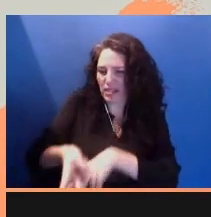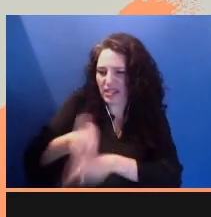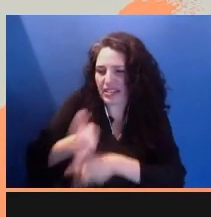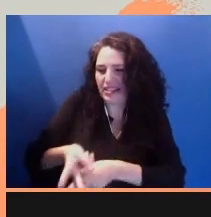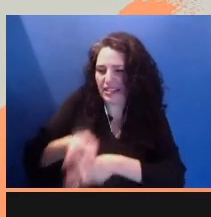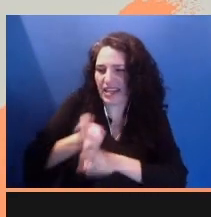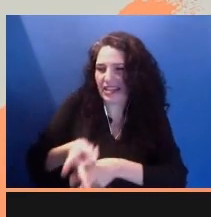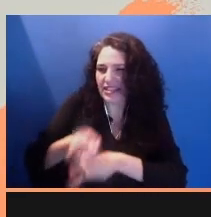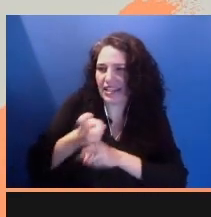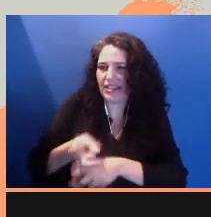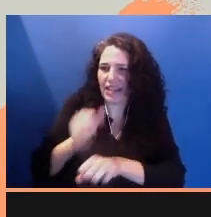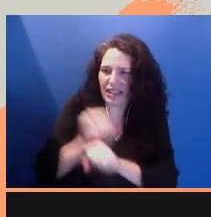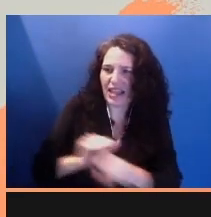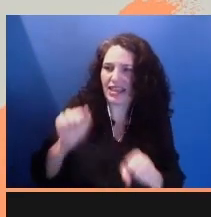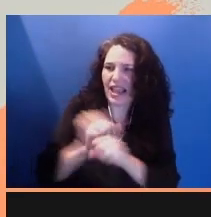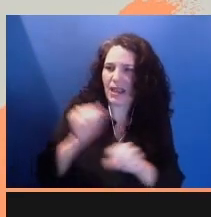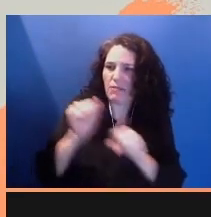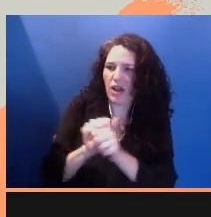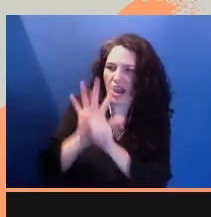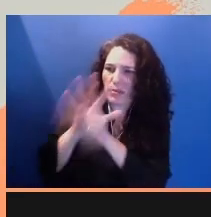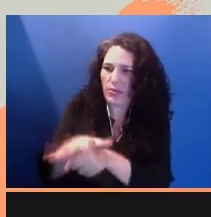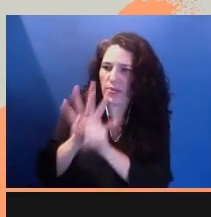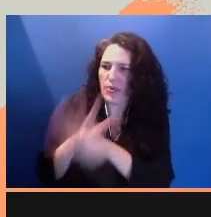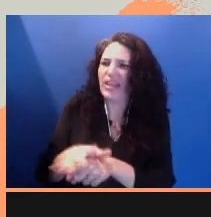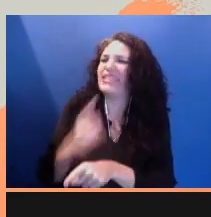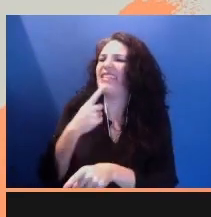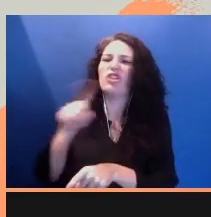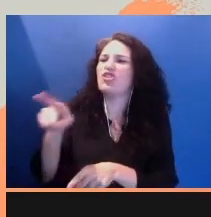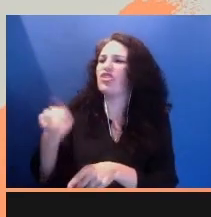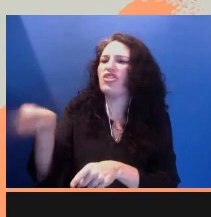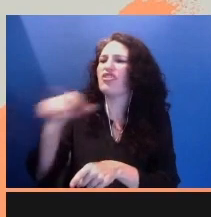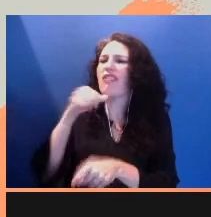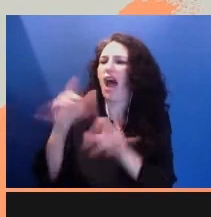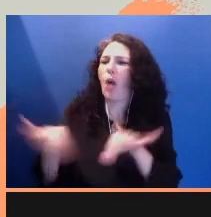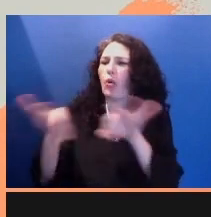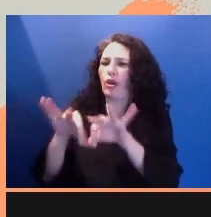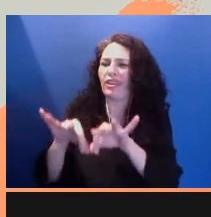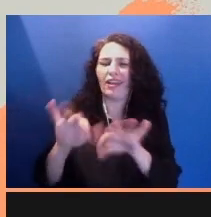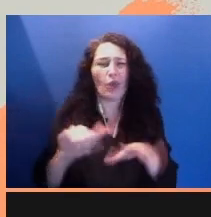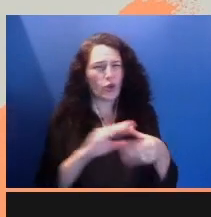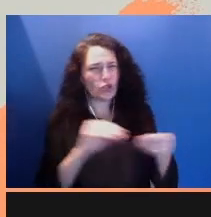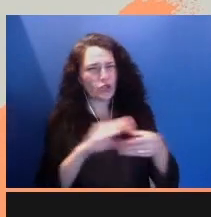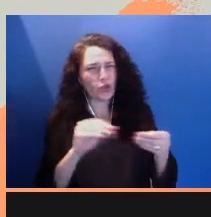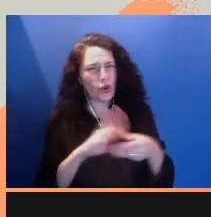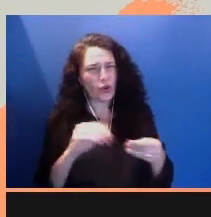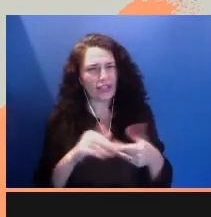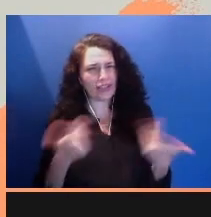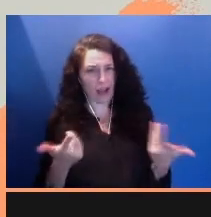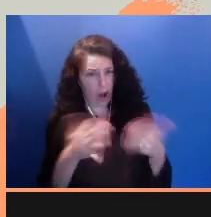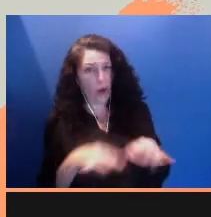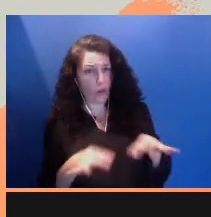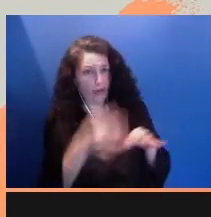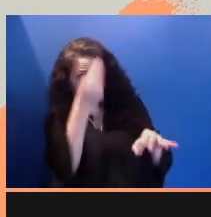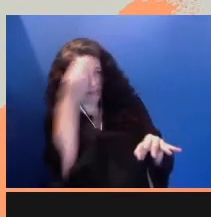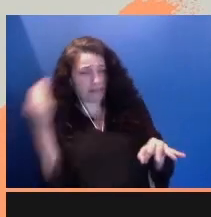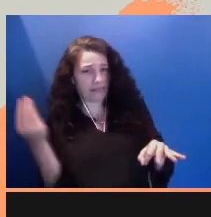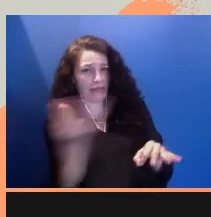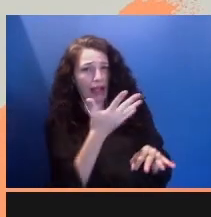These are stories worth telling, worth hearing. My childhood silence allowed injustices to go unchecked.